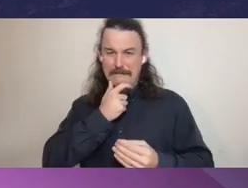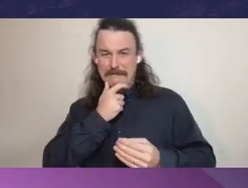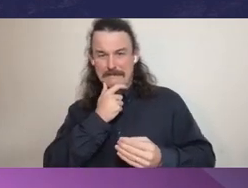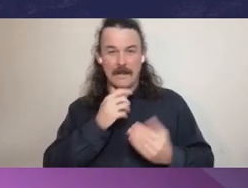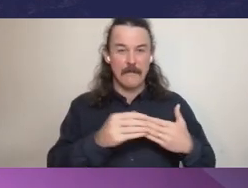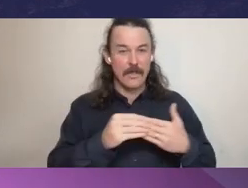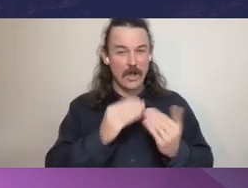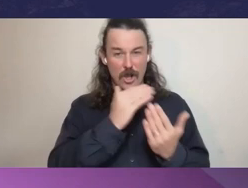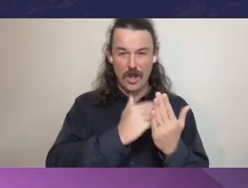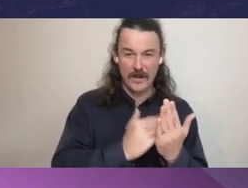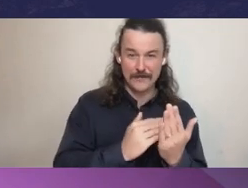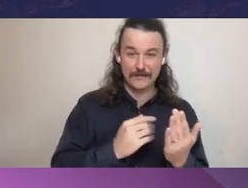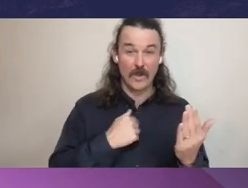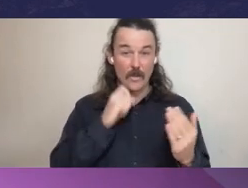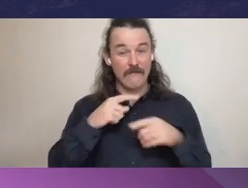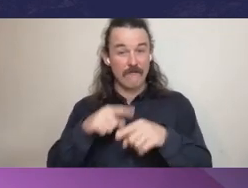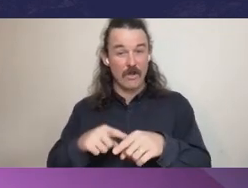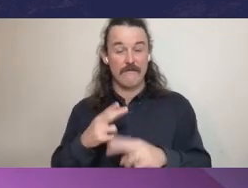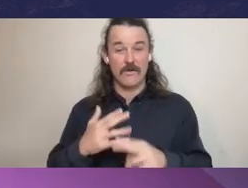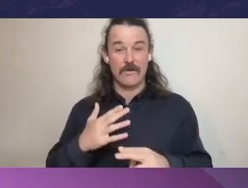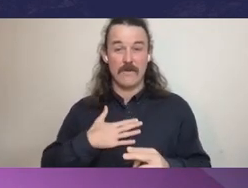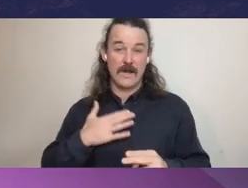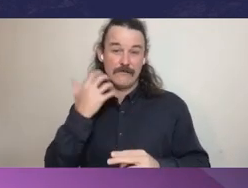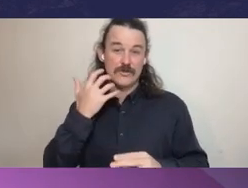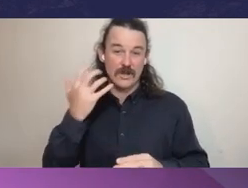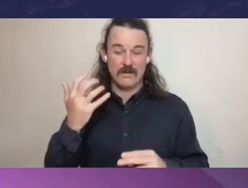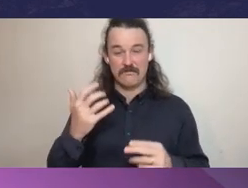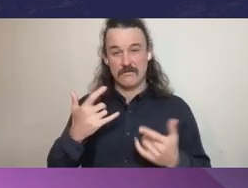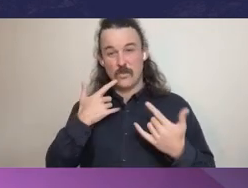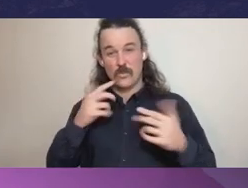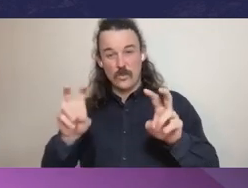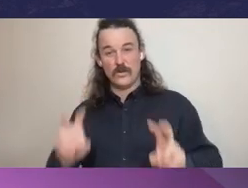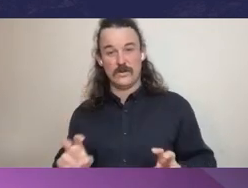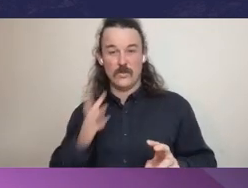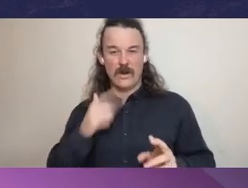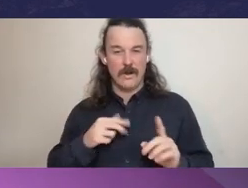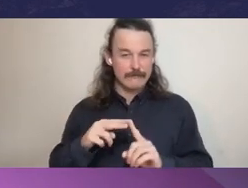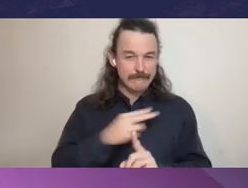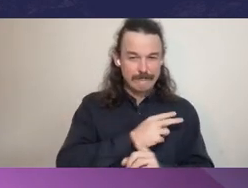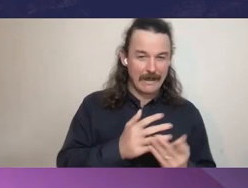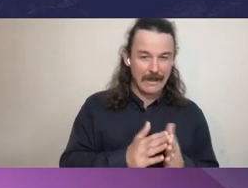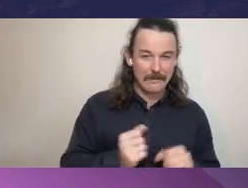as I go through and look at the decision making processes. Roberta: Thank you.